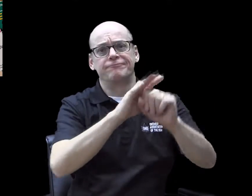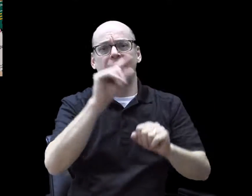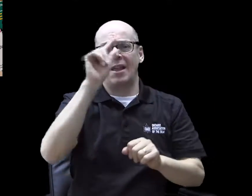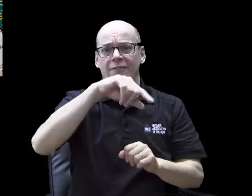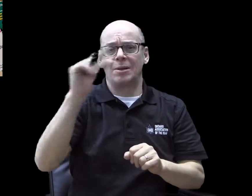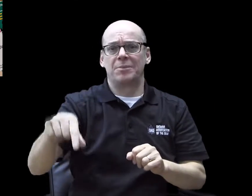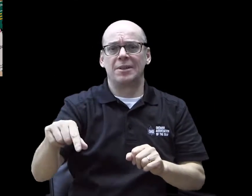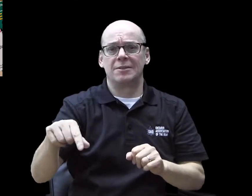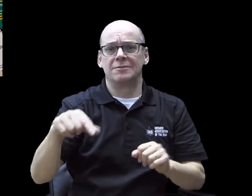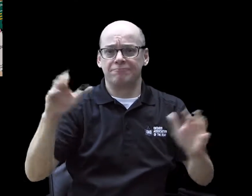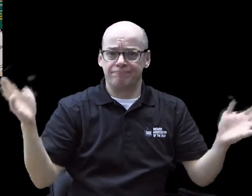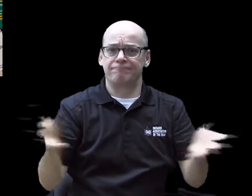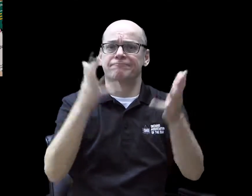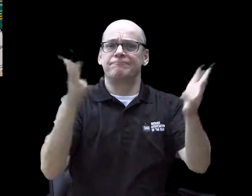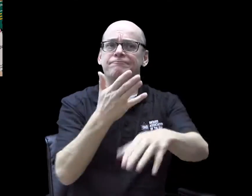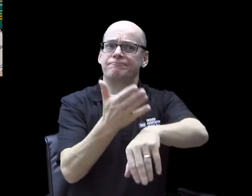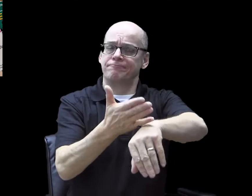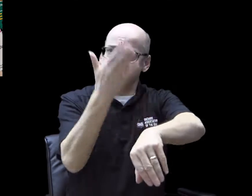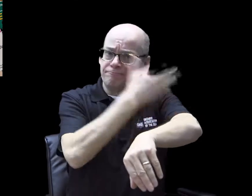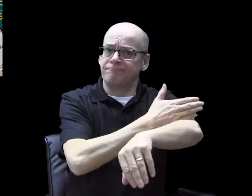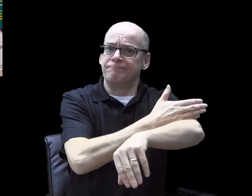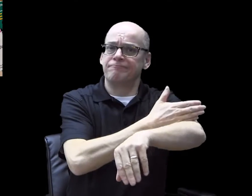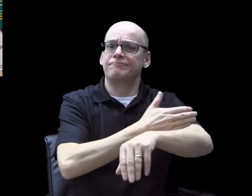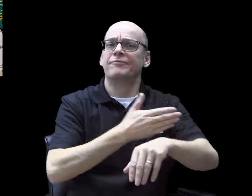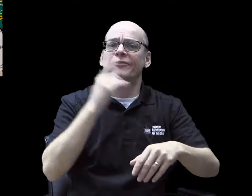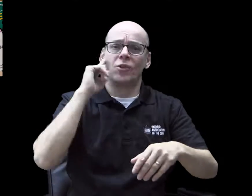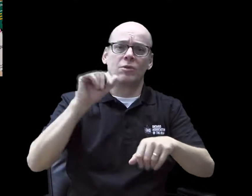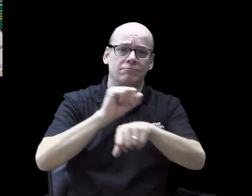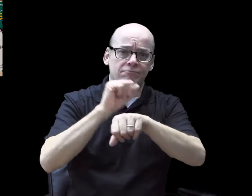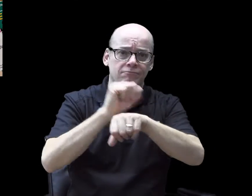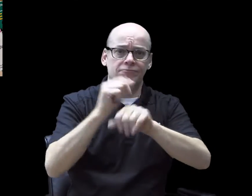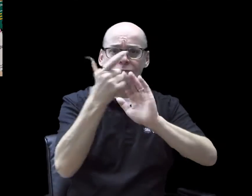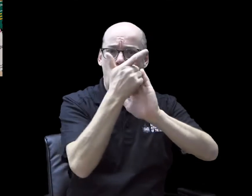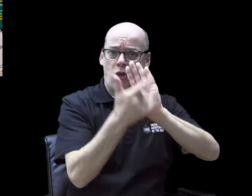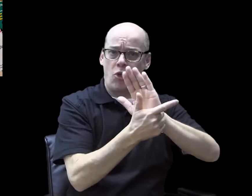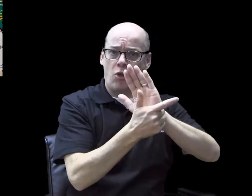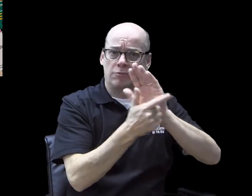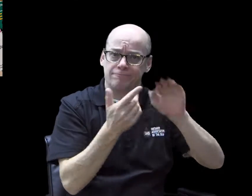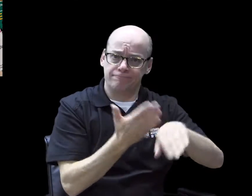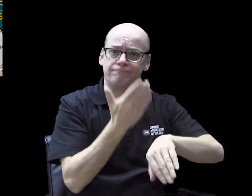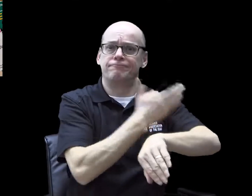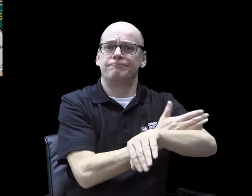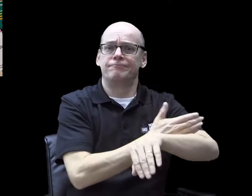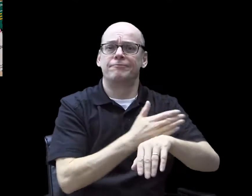we were able to pressure the government to introduce major improvements to provincial labour laws.